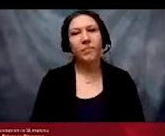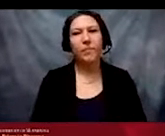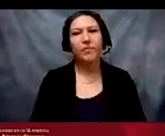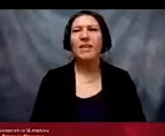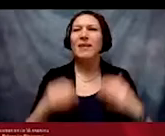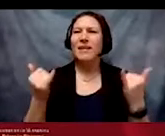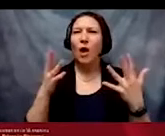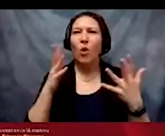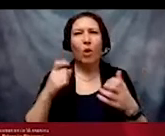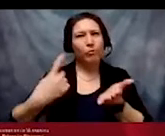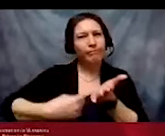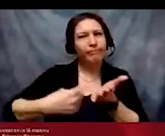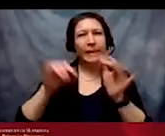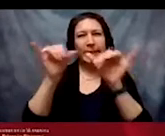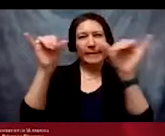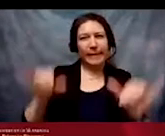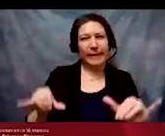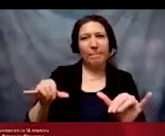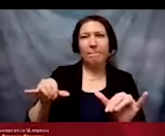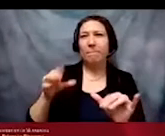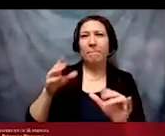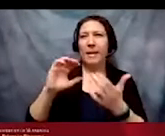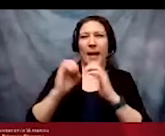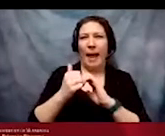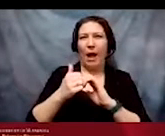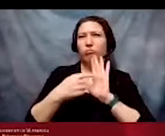systems that operate in racist and ableist ways.